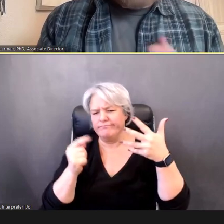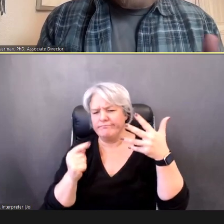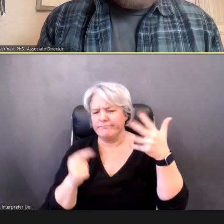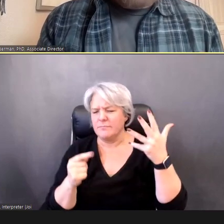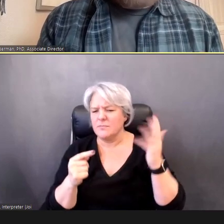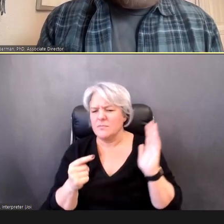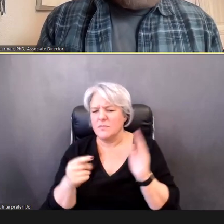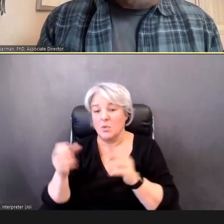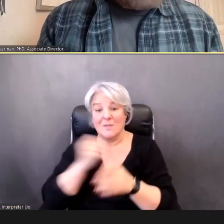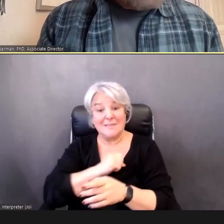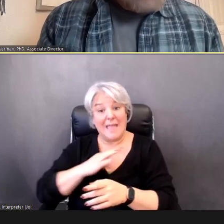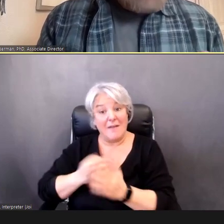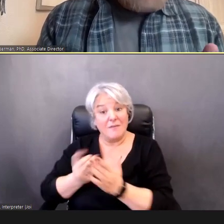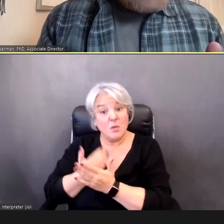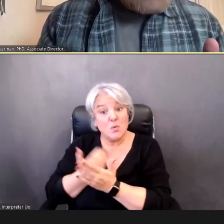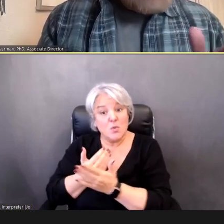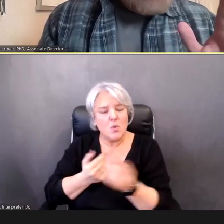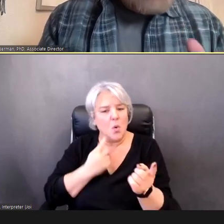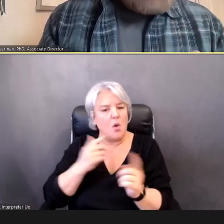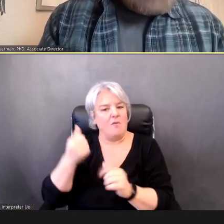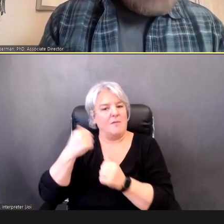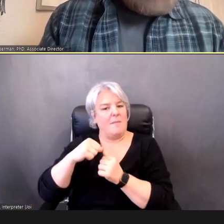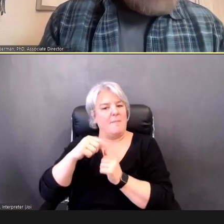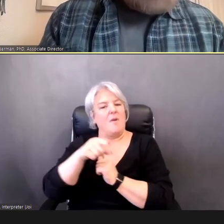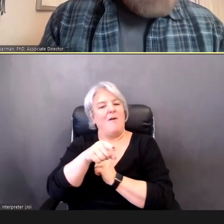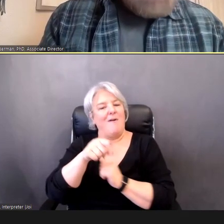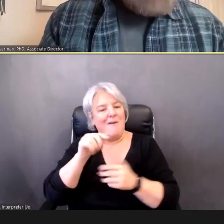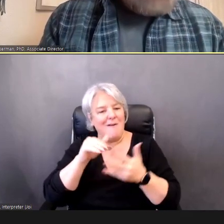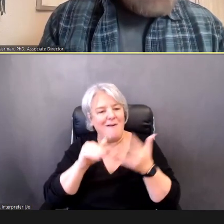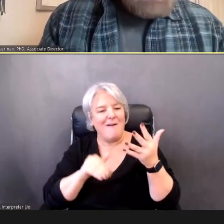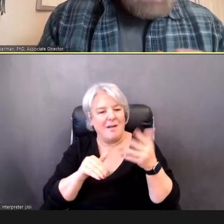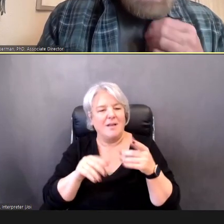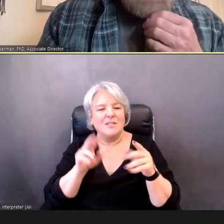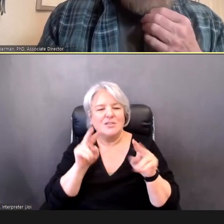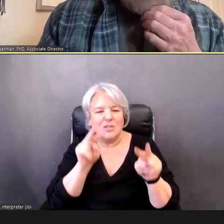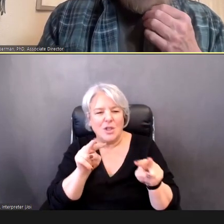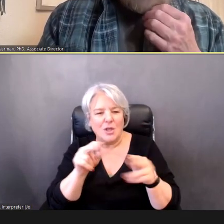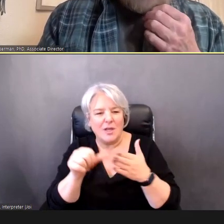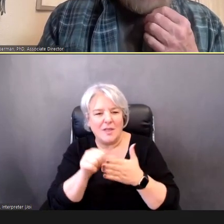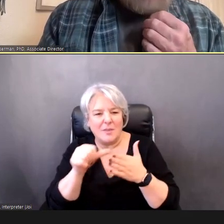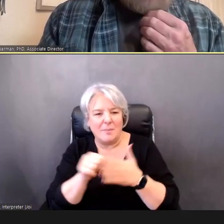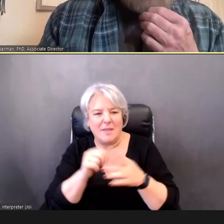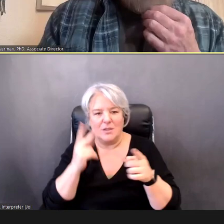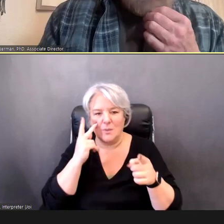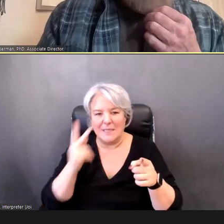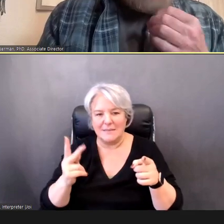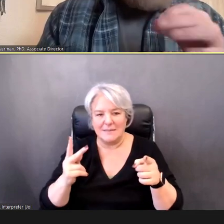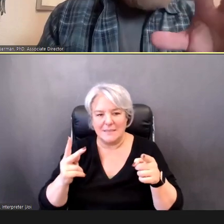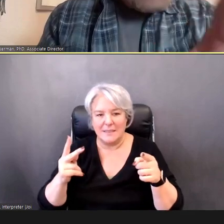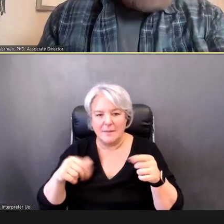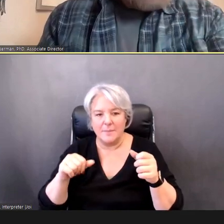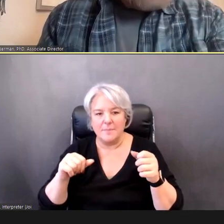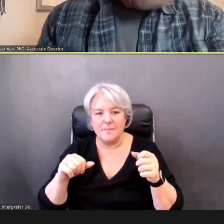yourselves, so let's just quickly look at this page (scrolling) and you'll see here there's planning resources, that right there, is